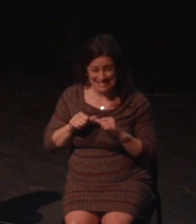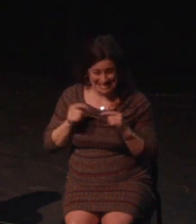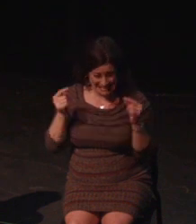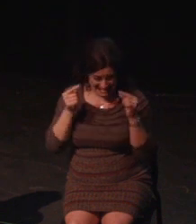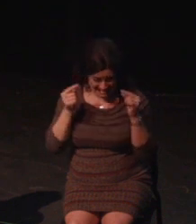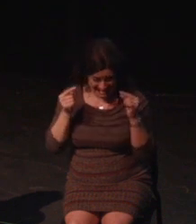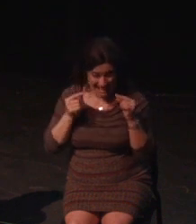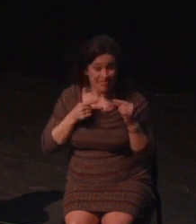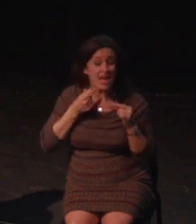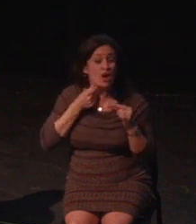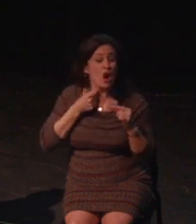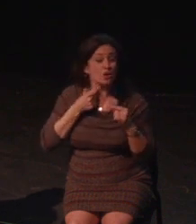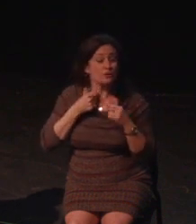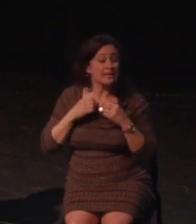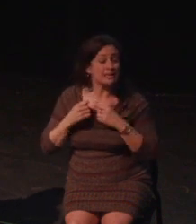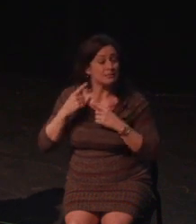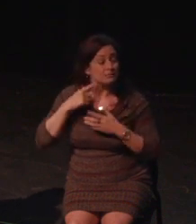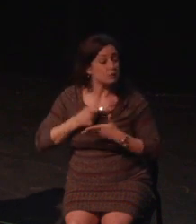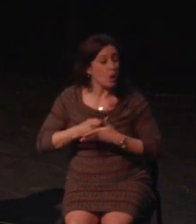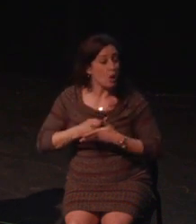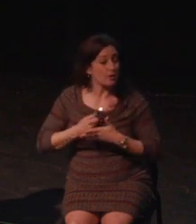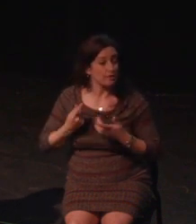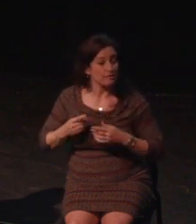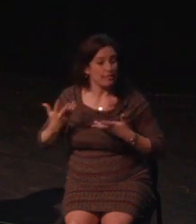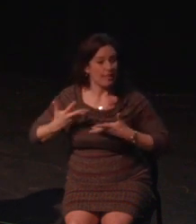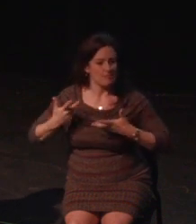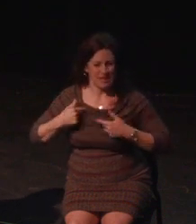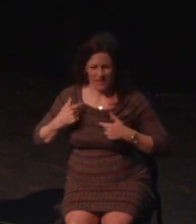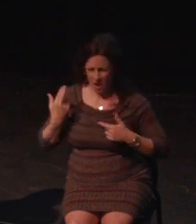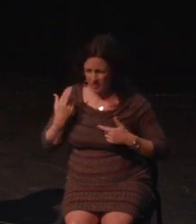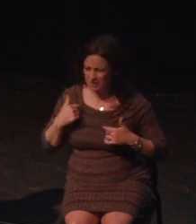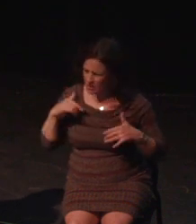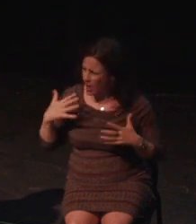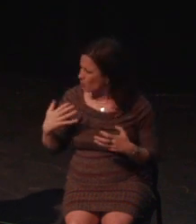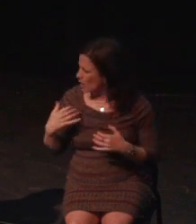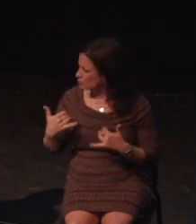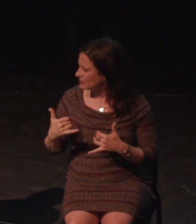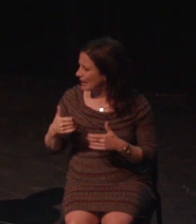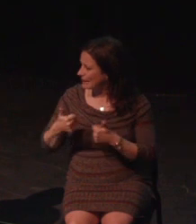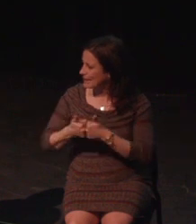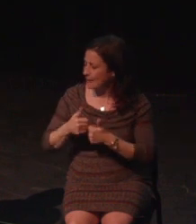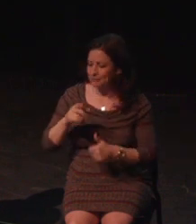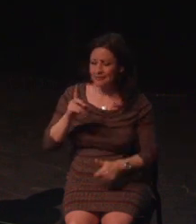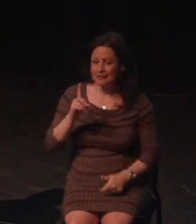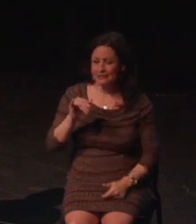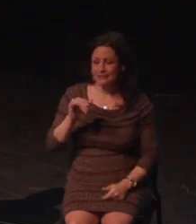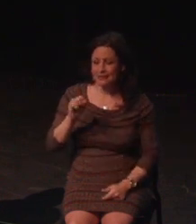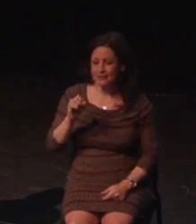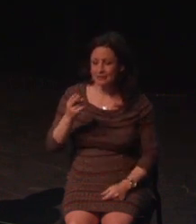excited about a game as an incredible thing to behold. The hype is real. It's really real,and it's an absolute thrill.